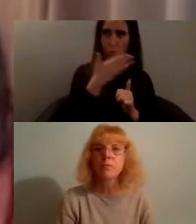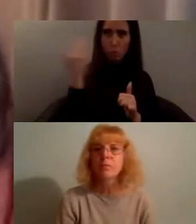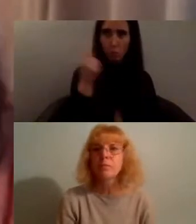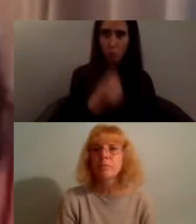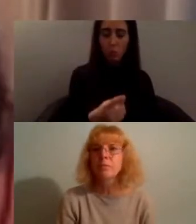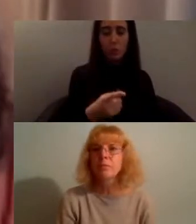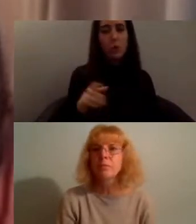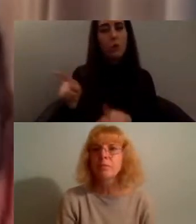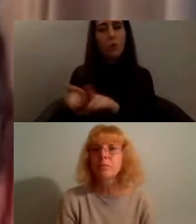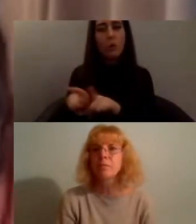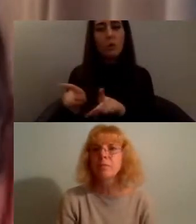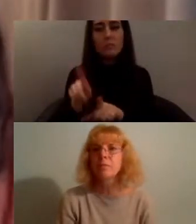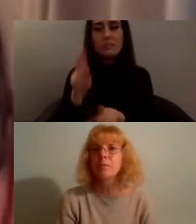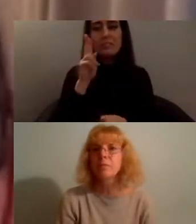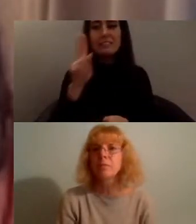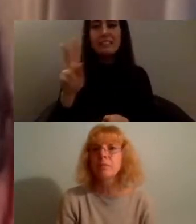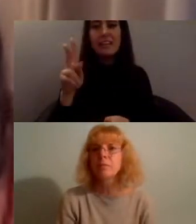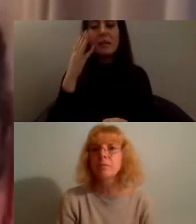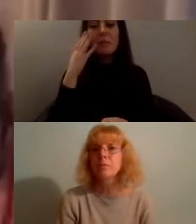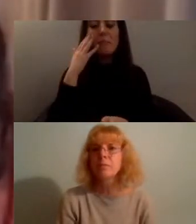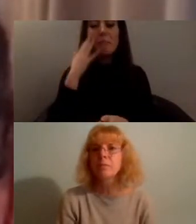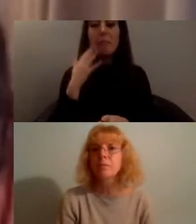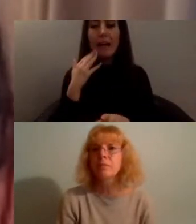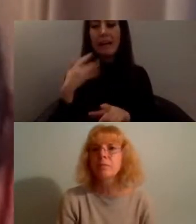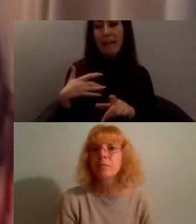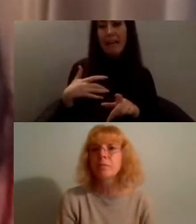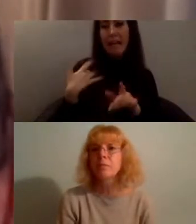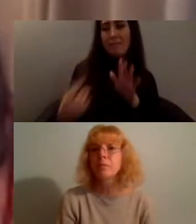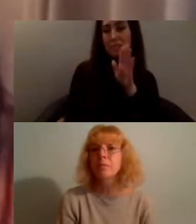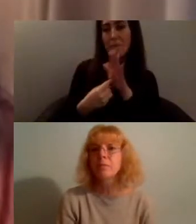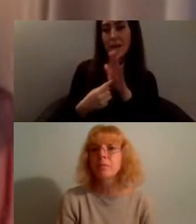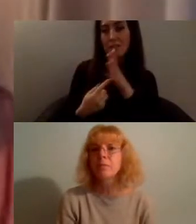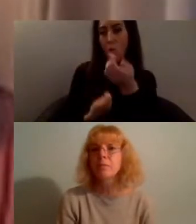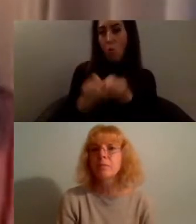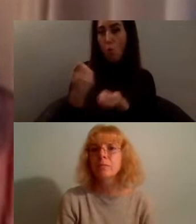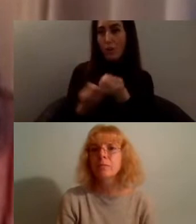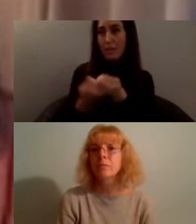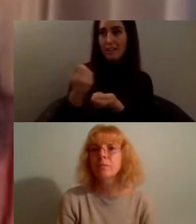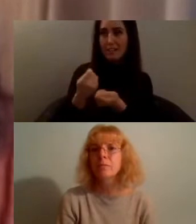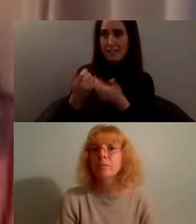calls from Black Lives Matter's organizers against the kind of cult of activist stars